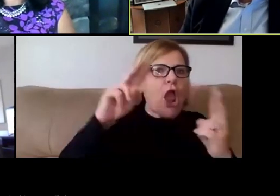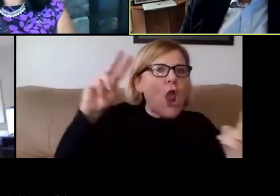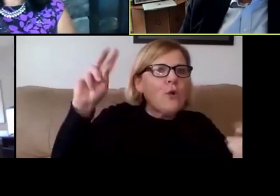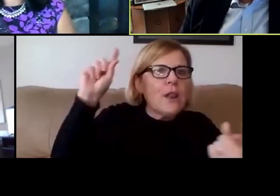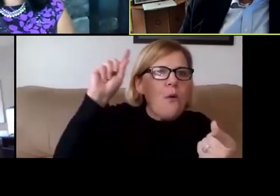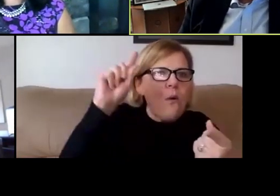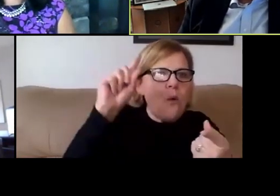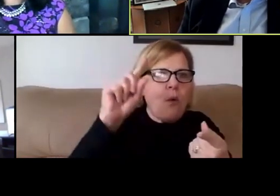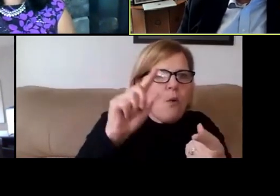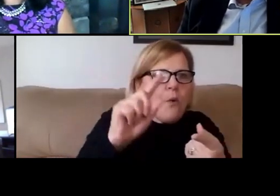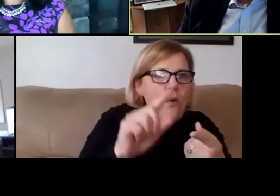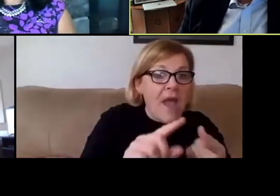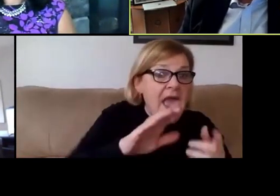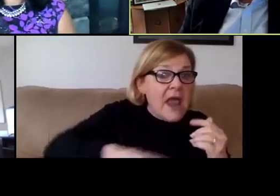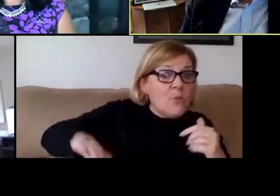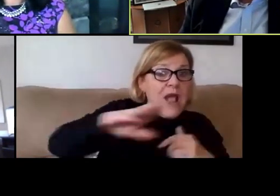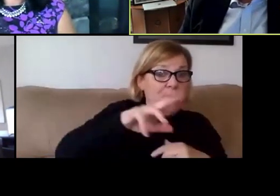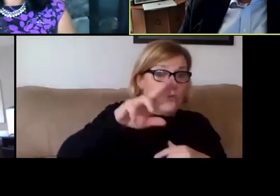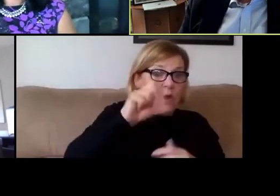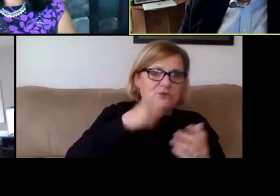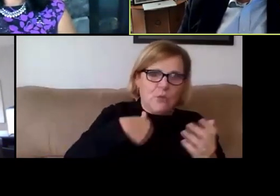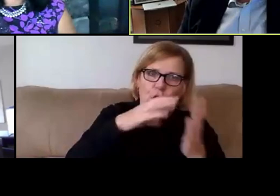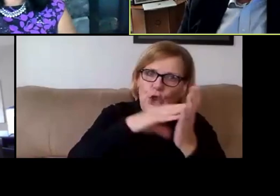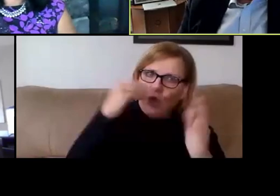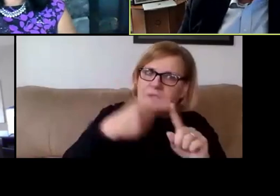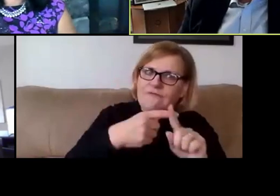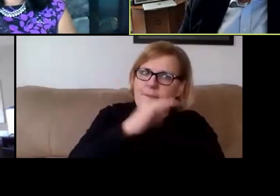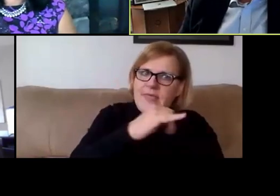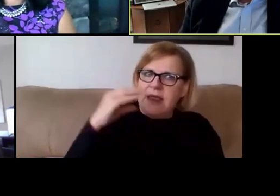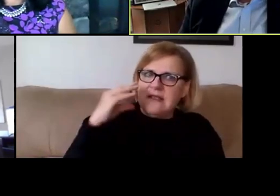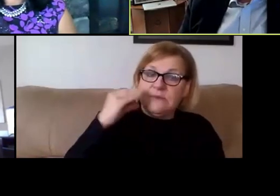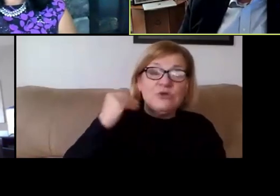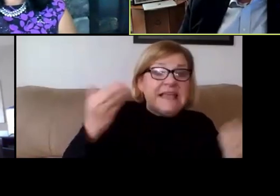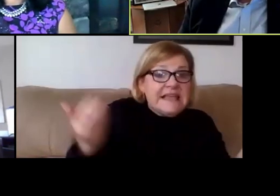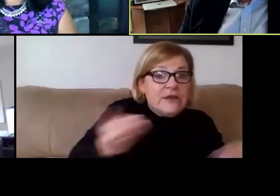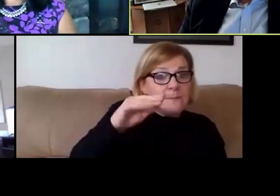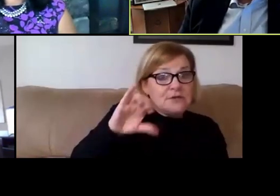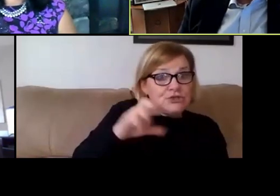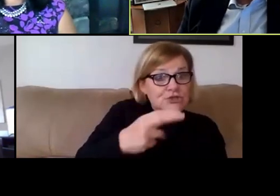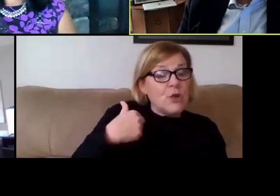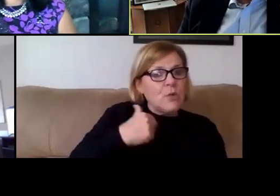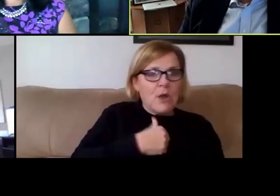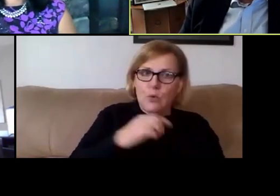And around the country, we're all learning from that experience. Here at Michigan, we were doing testing